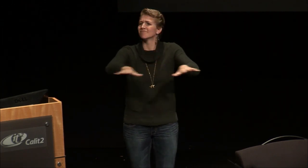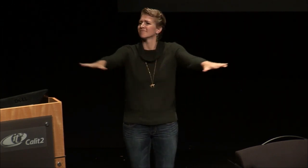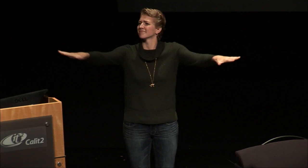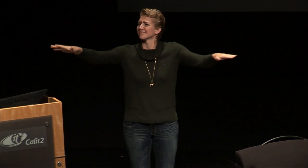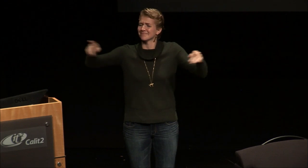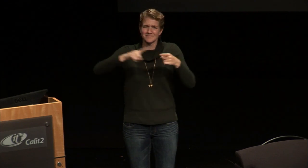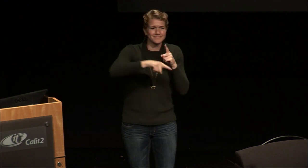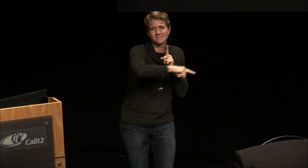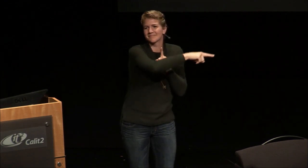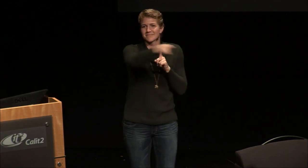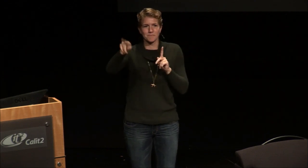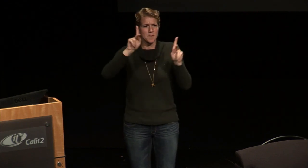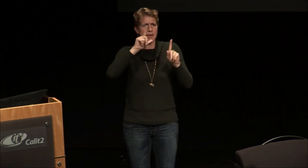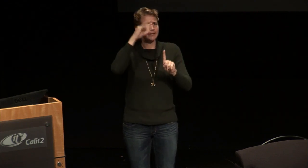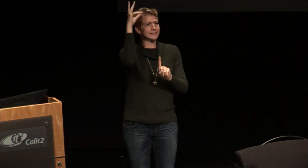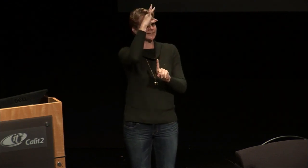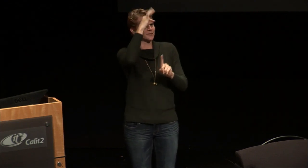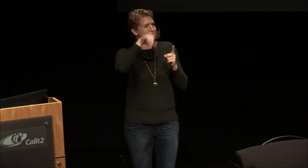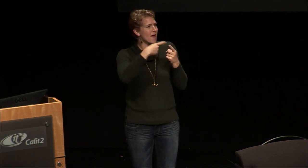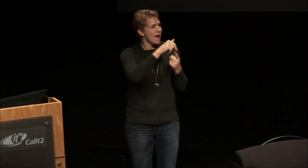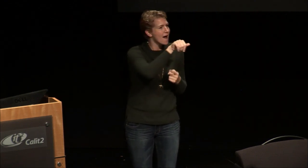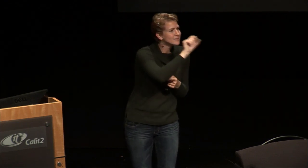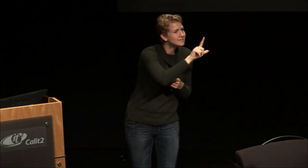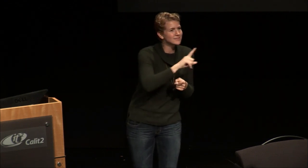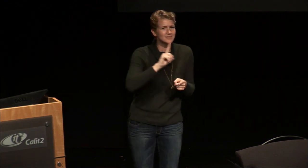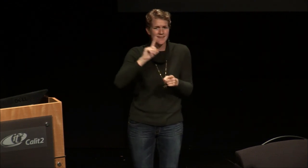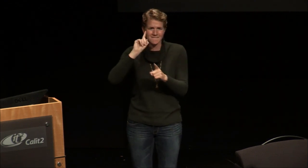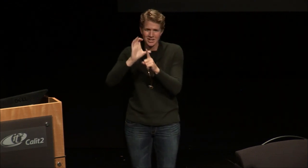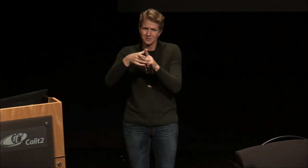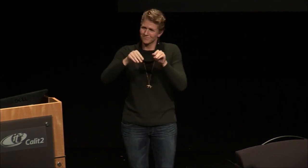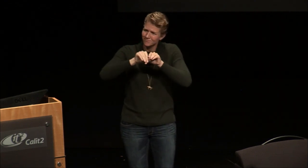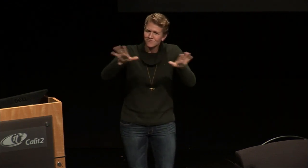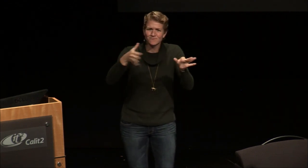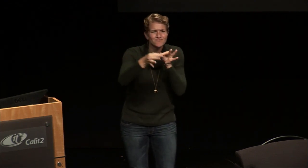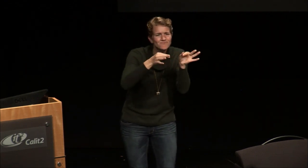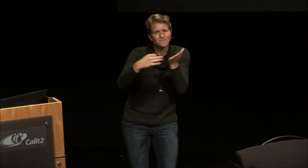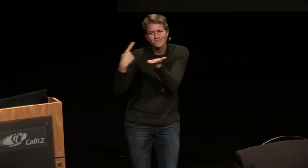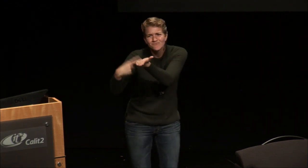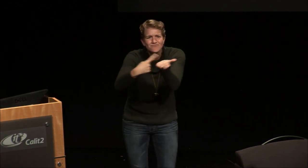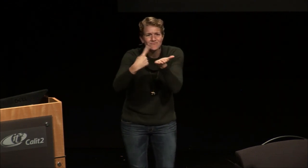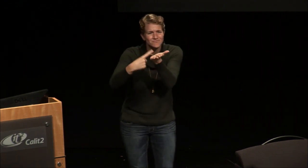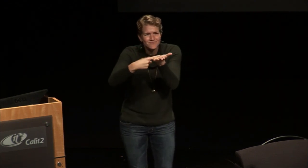that message is spread so anybody who doesn't know about ASL their deaf